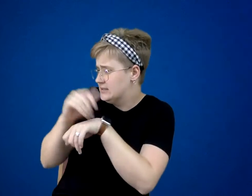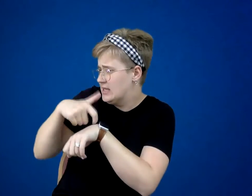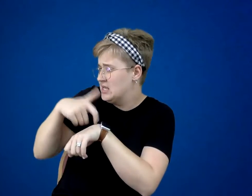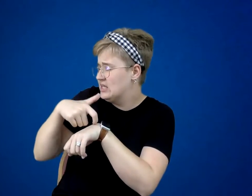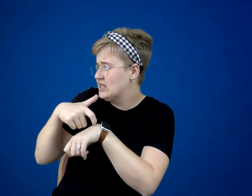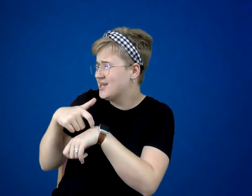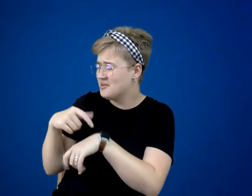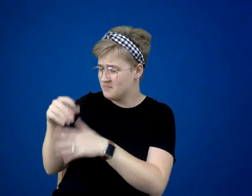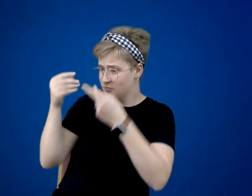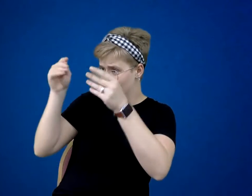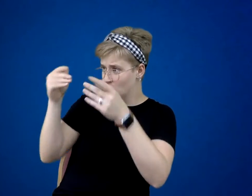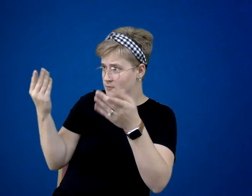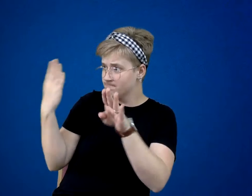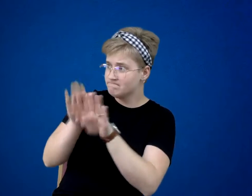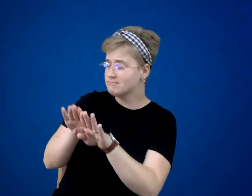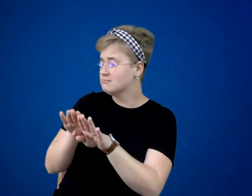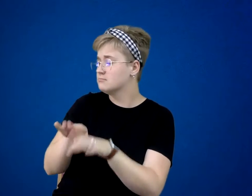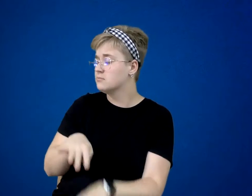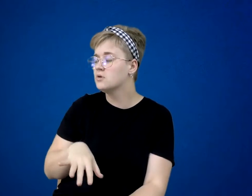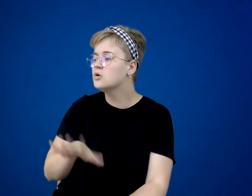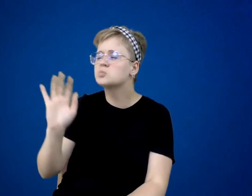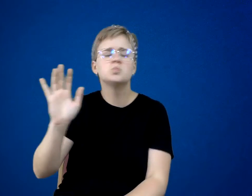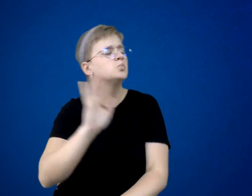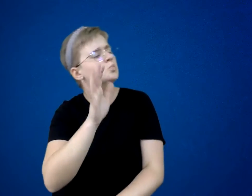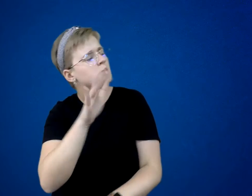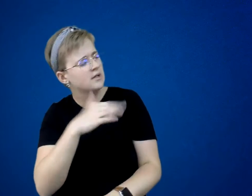“Just knock on the back door. He’ll hear you.”